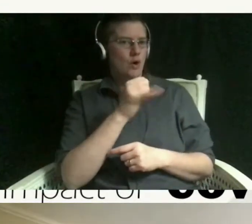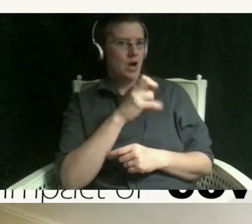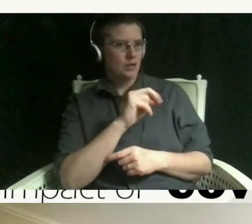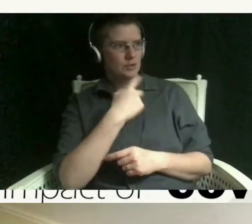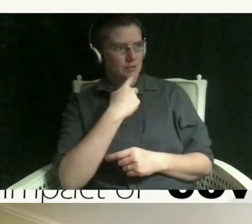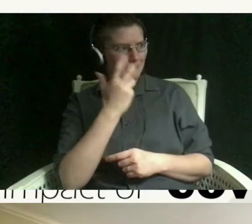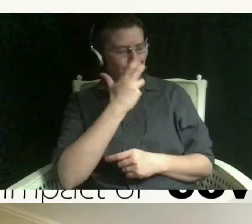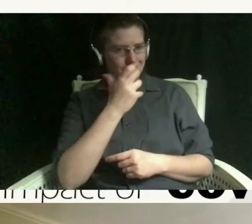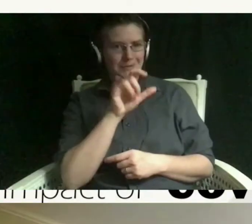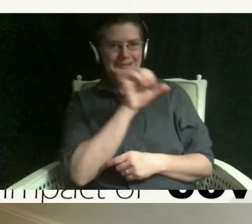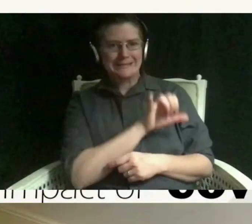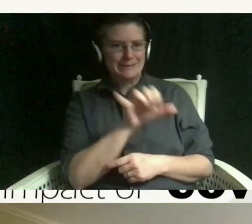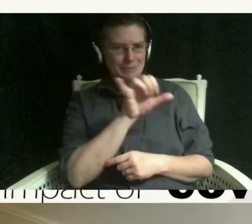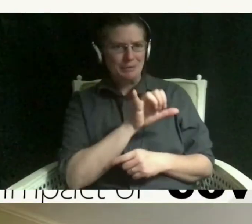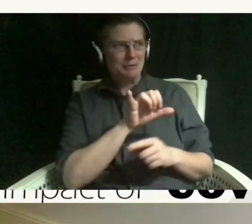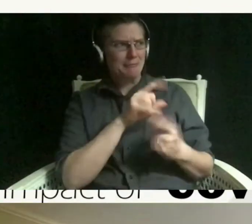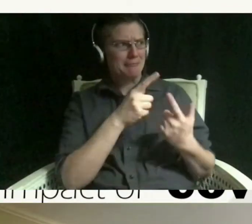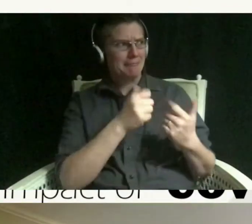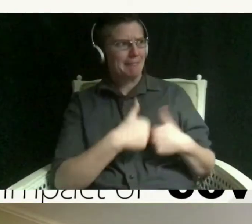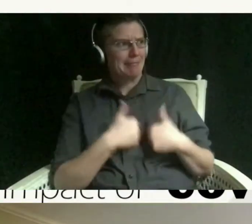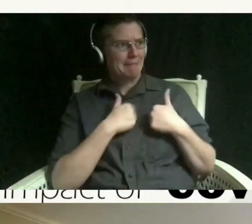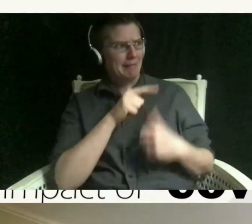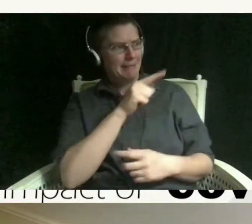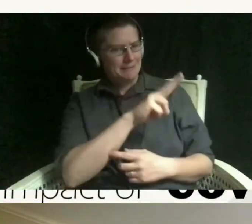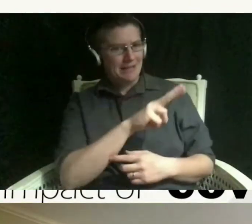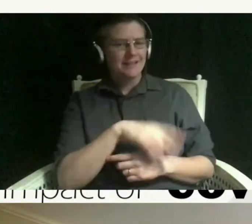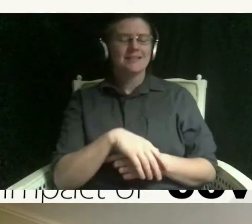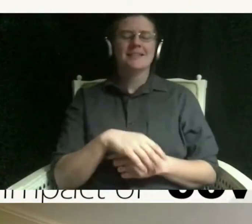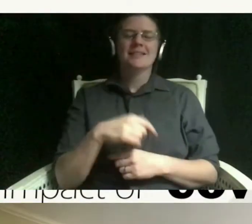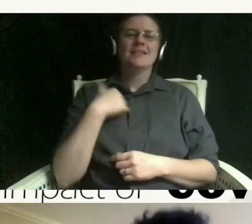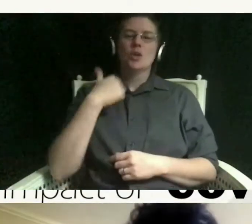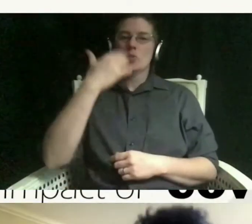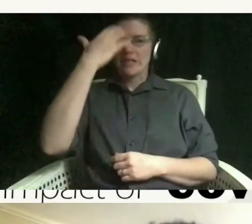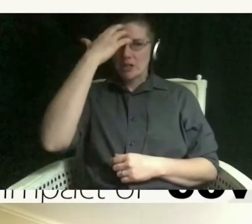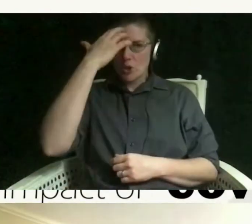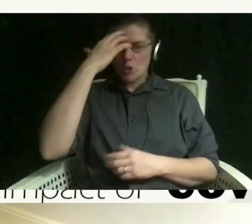this person is in las vegas we know that there's some universal impacts from public particularly